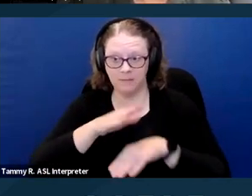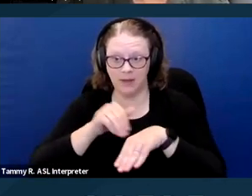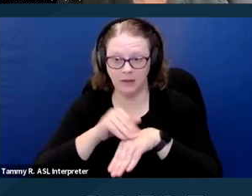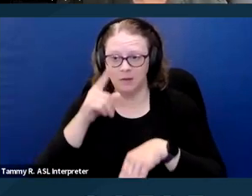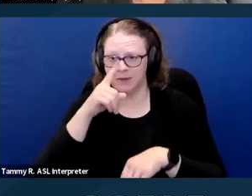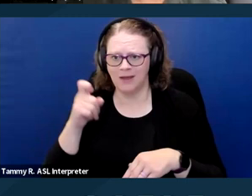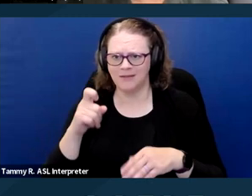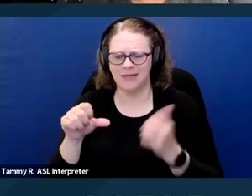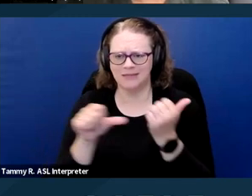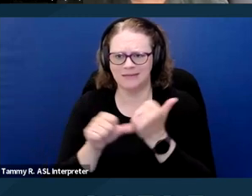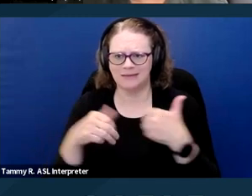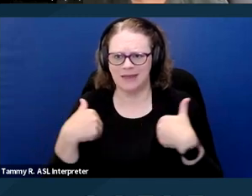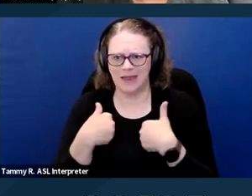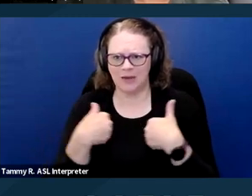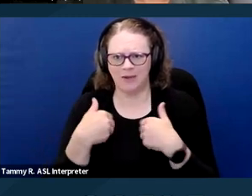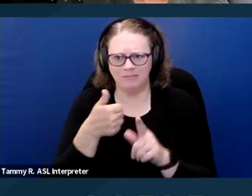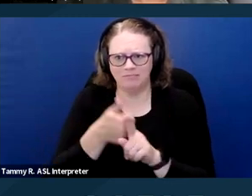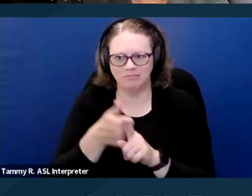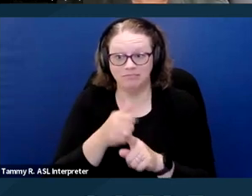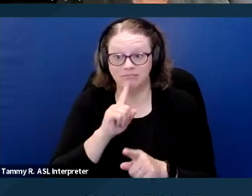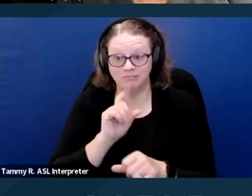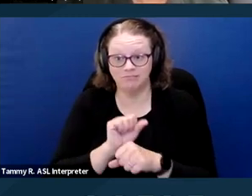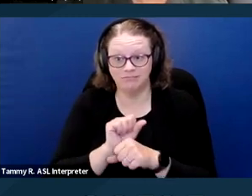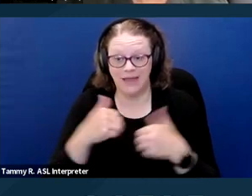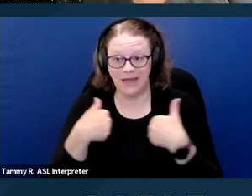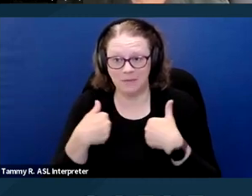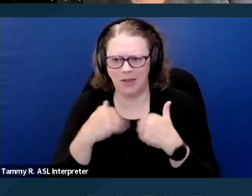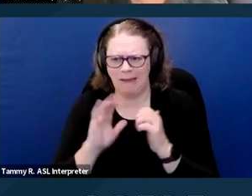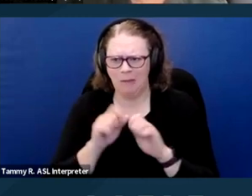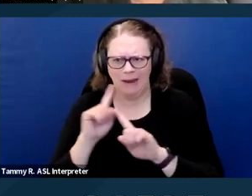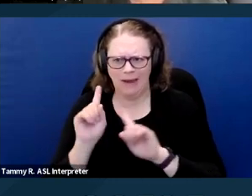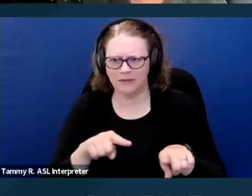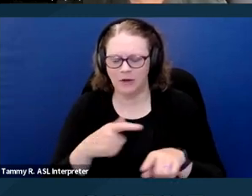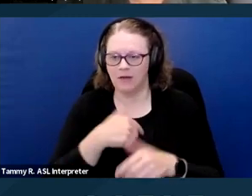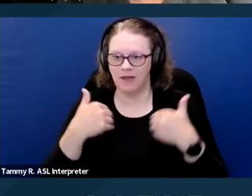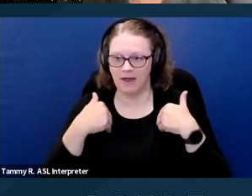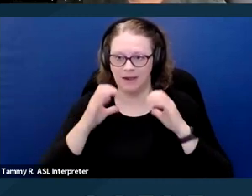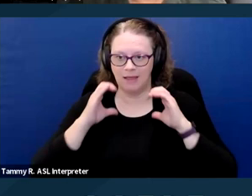So how do you answer that kind of question? I've had clients before who've left that blank